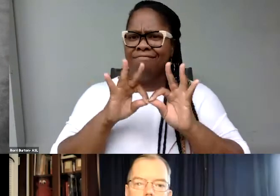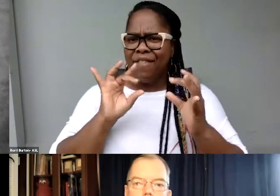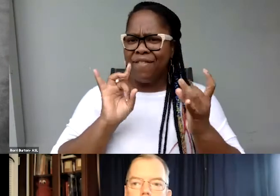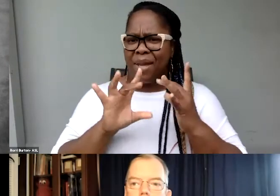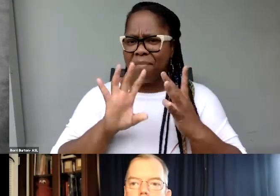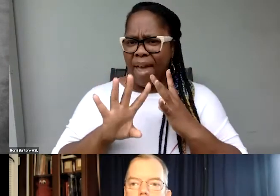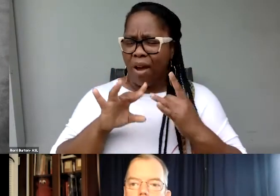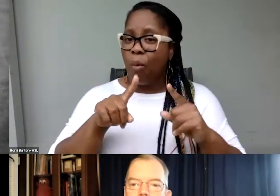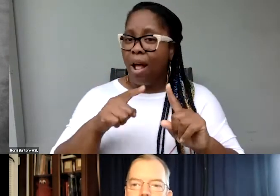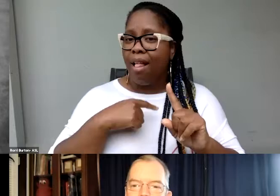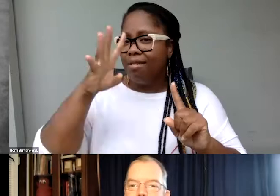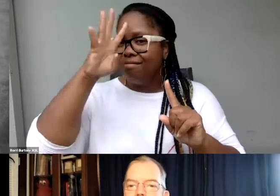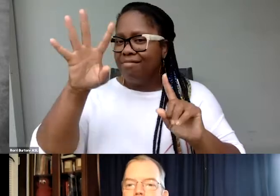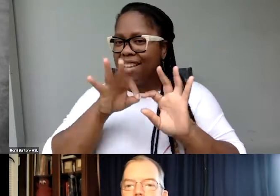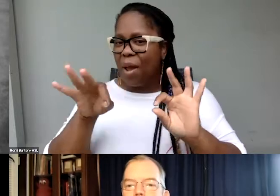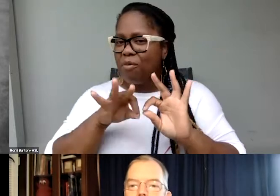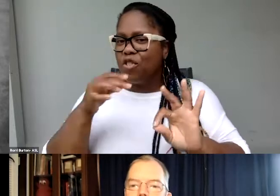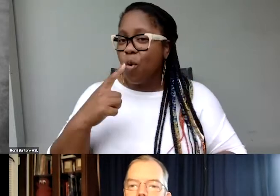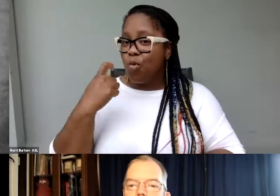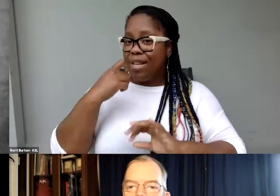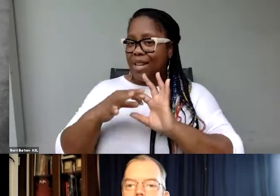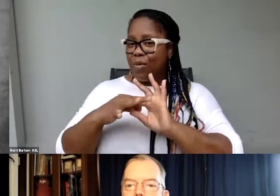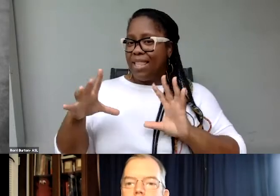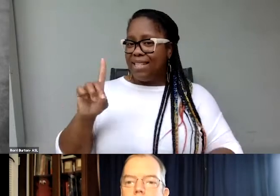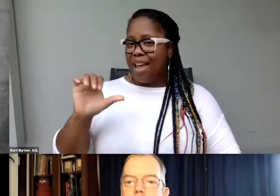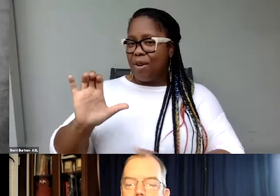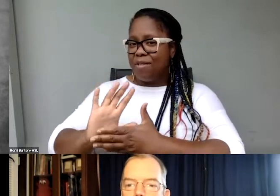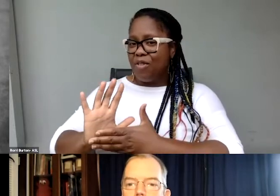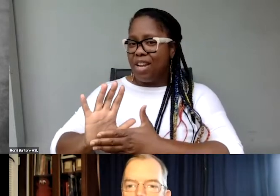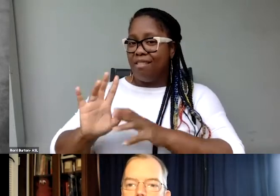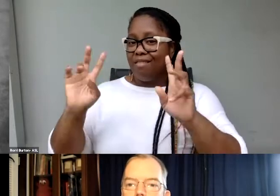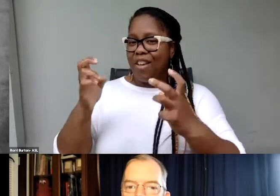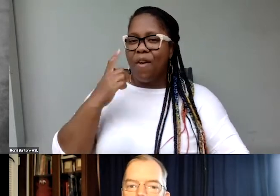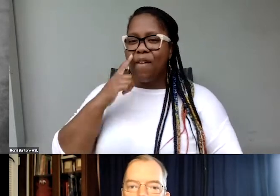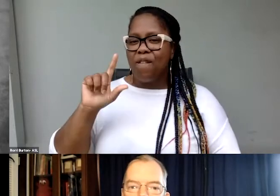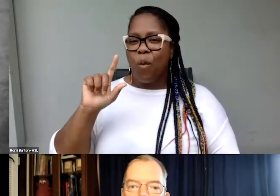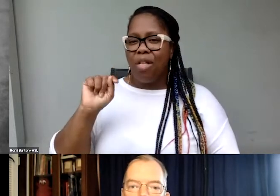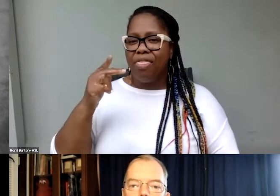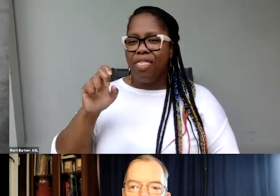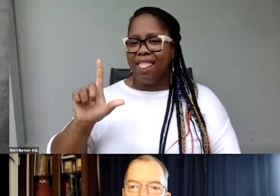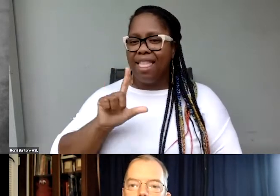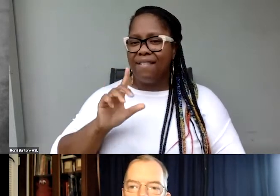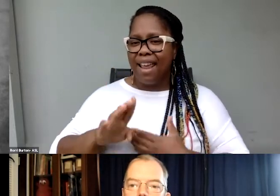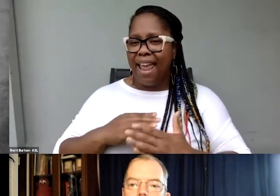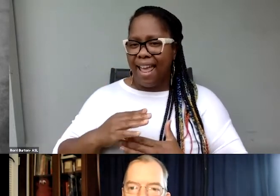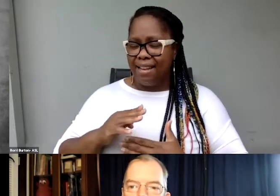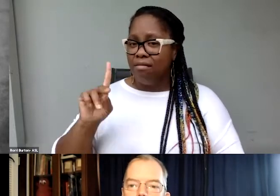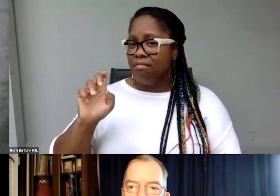was creating captions for the recently released documentary “For The Left Hand”. Dell has already taught me a whole lot